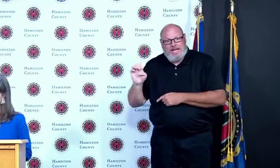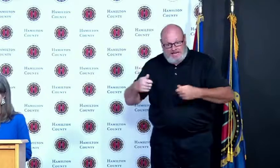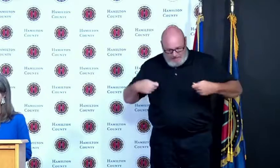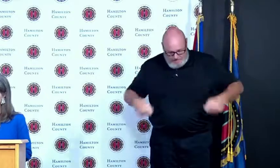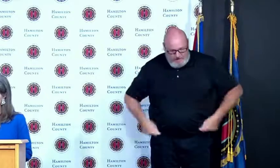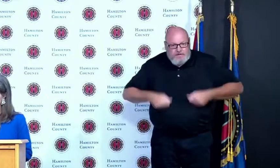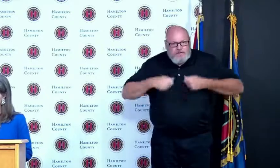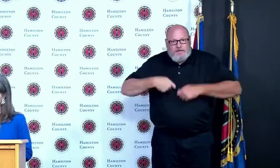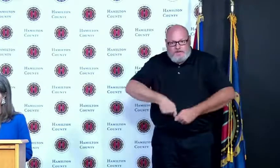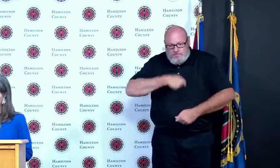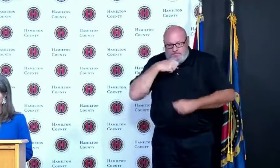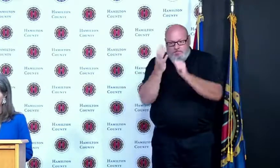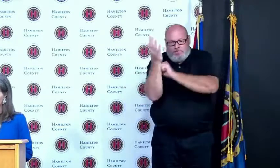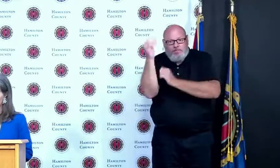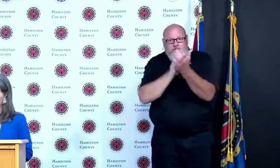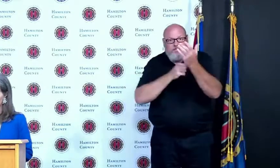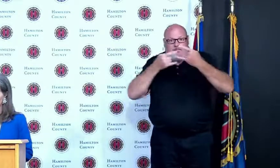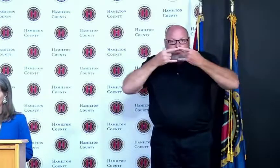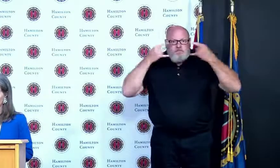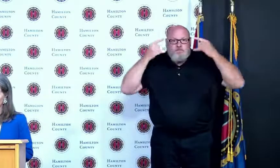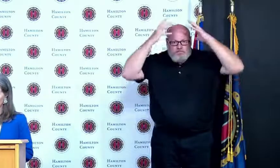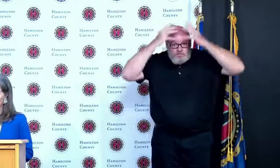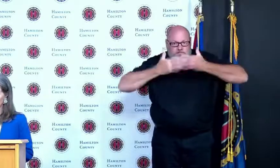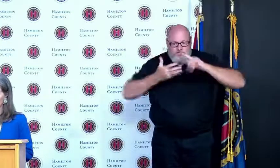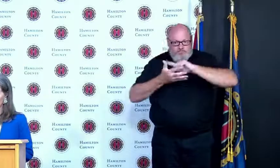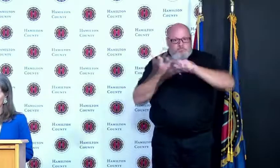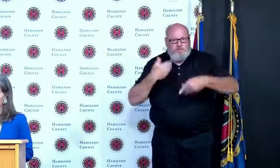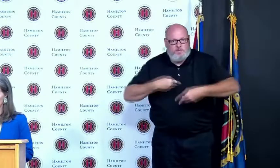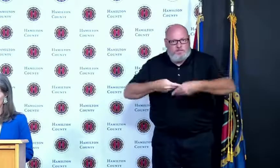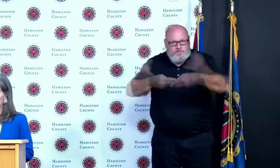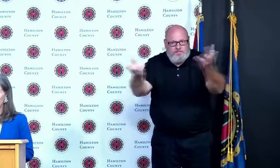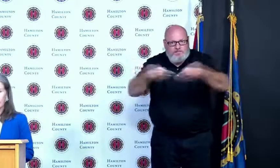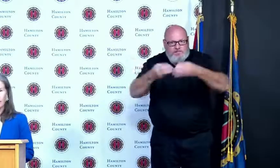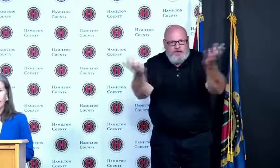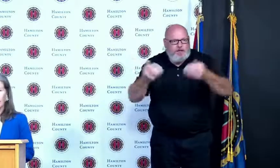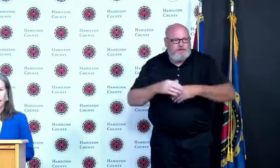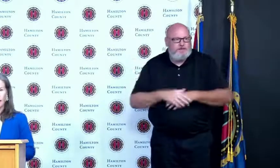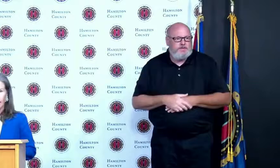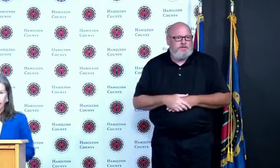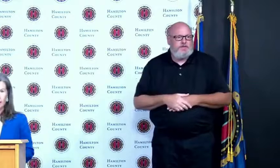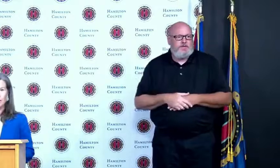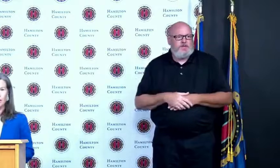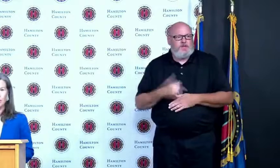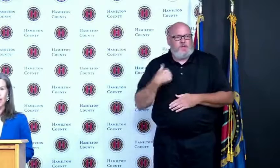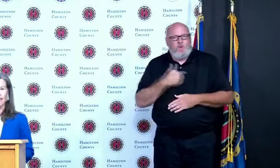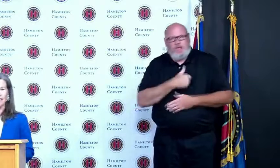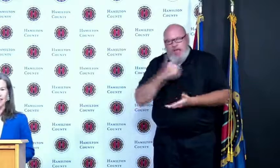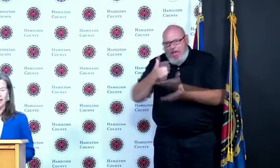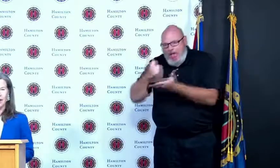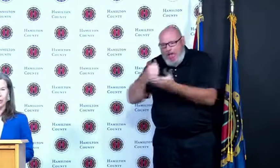government partners and assisted our non-profit and arts community and the list goes on and we